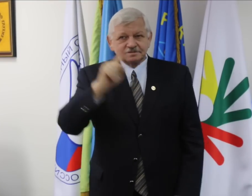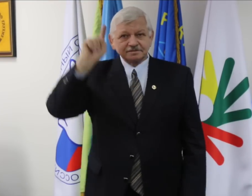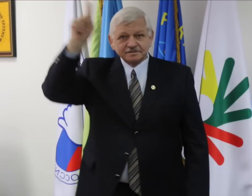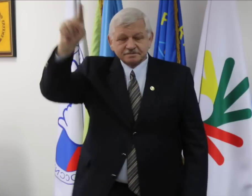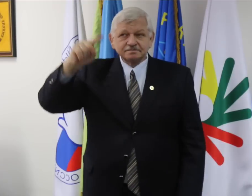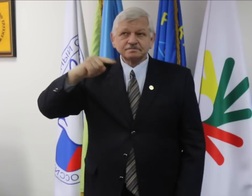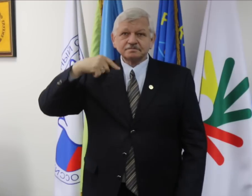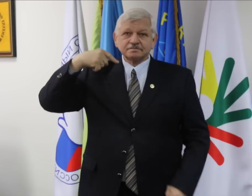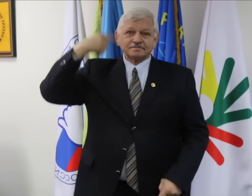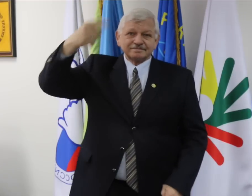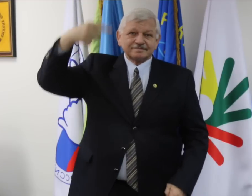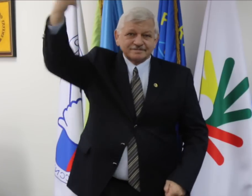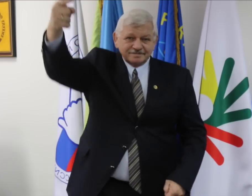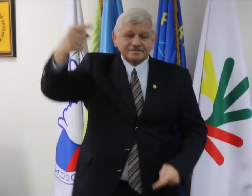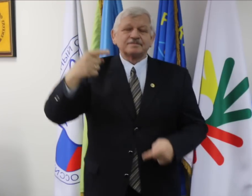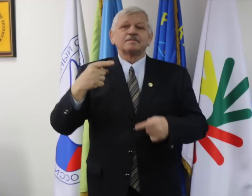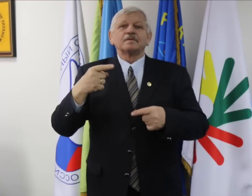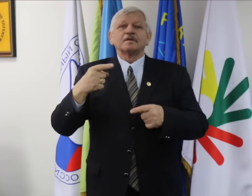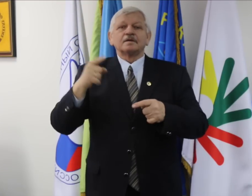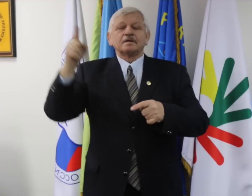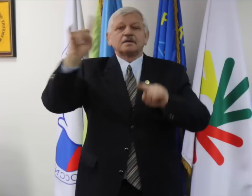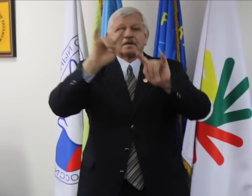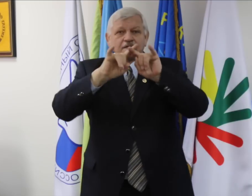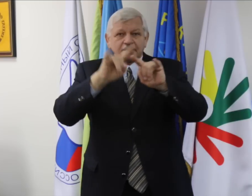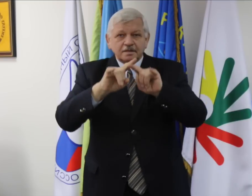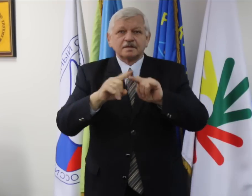invited me to join in the Press conference